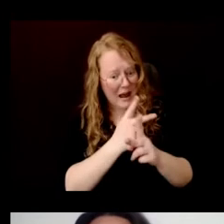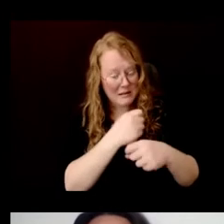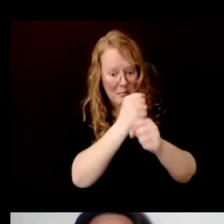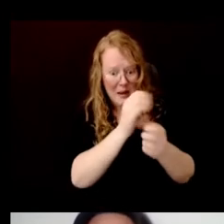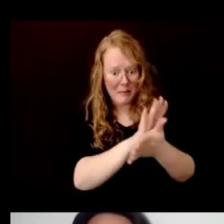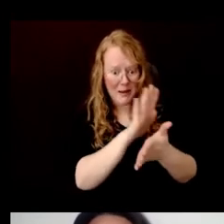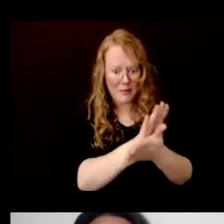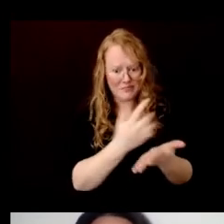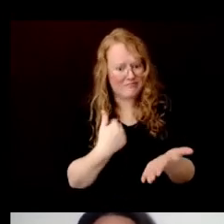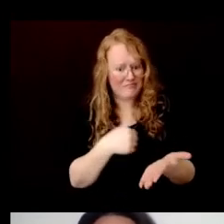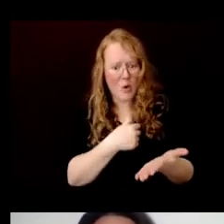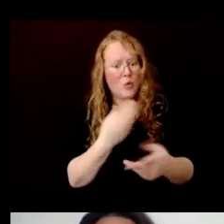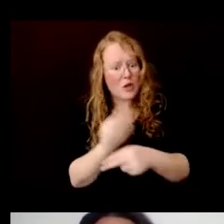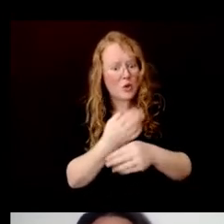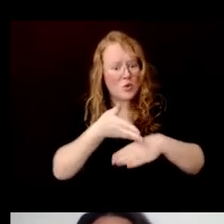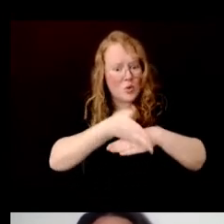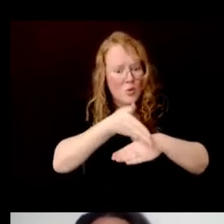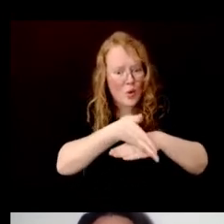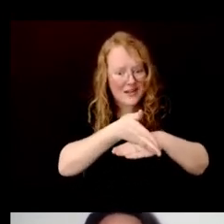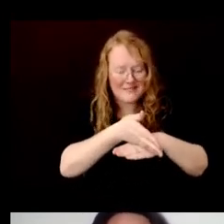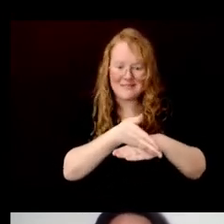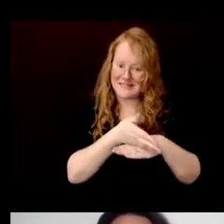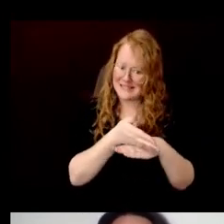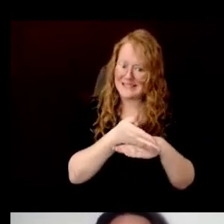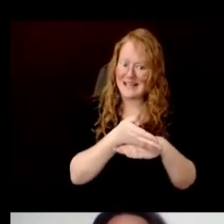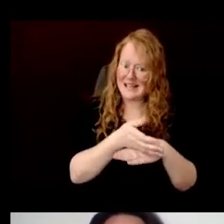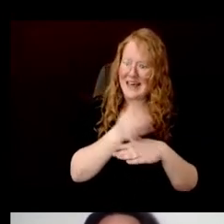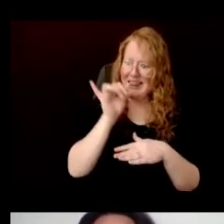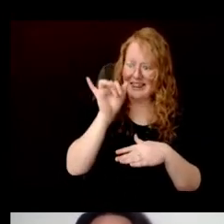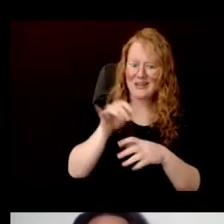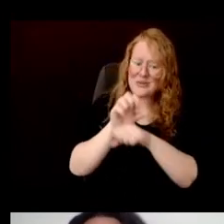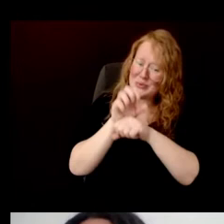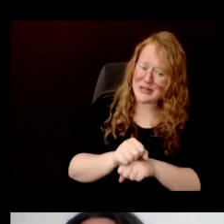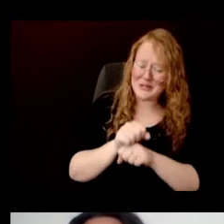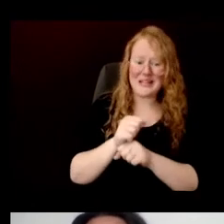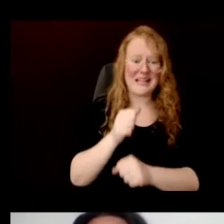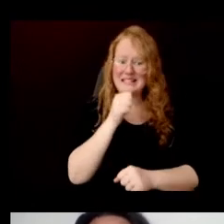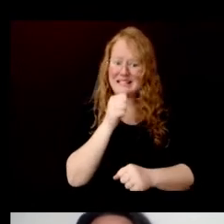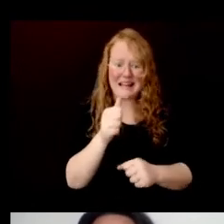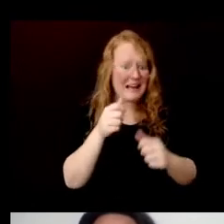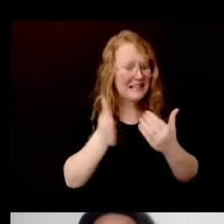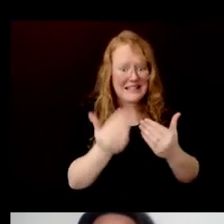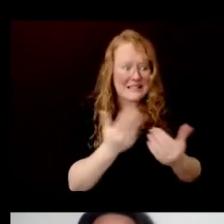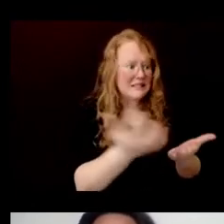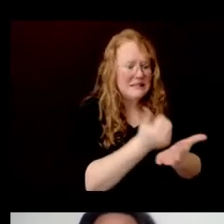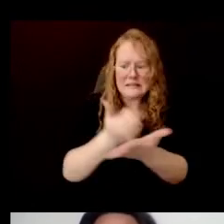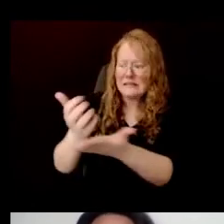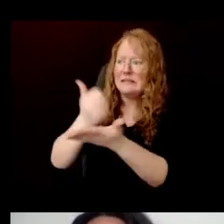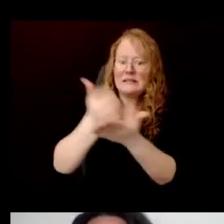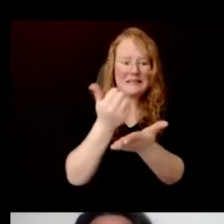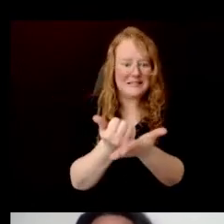Wood has traditionally been very inaccessible to most papermakers due to the content of the chemical called lignin.